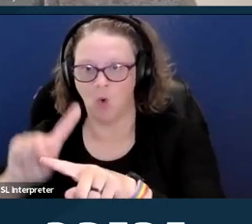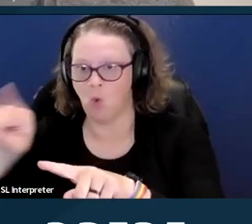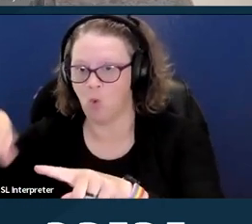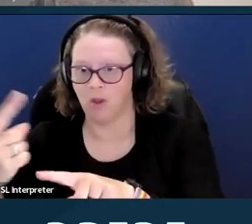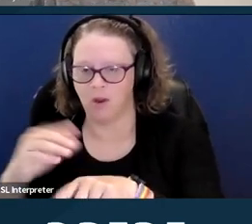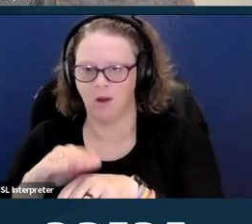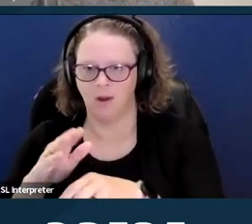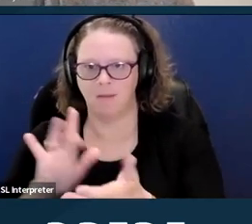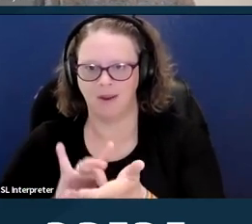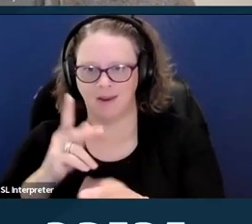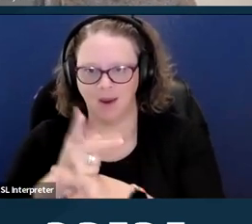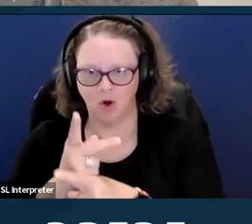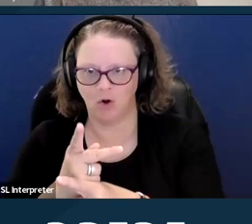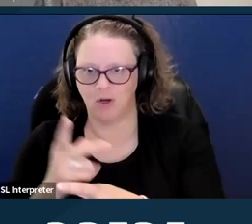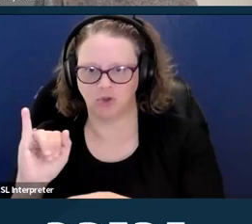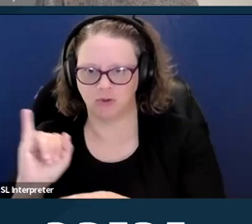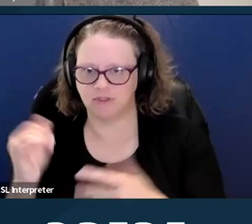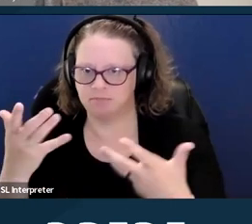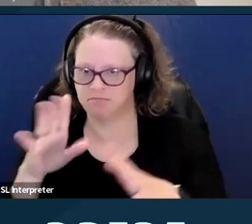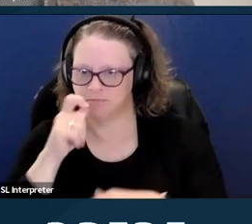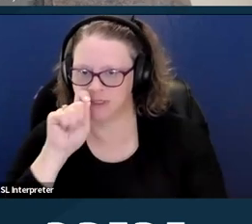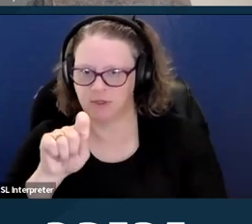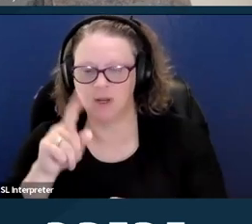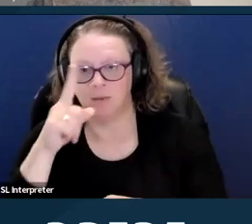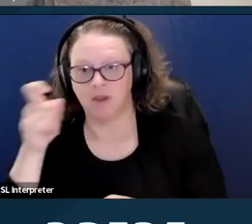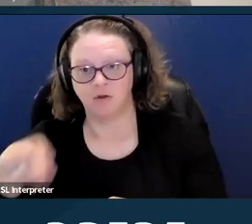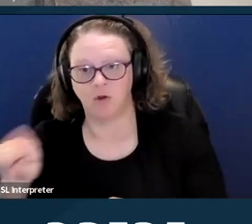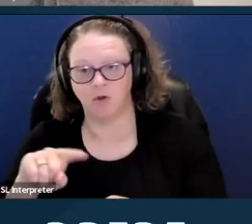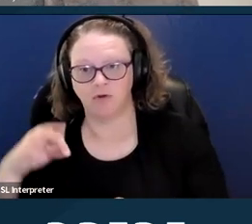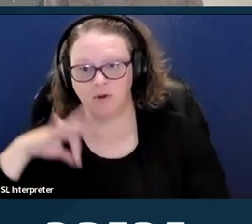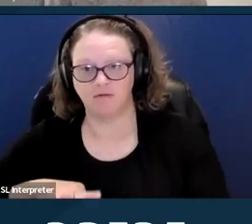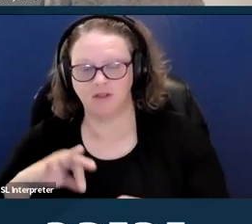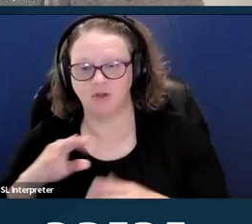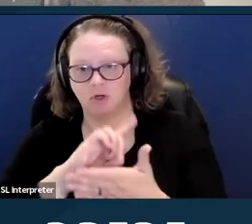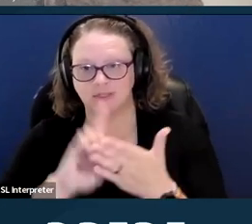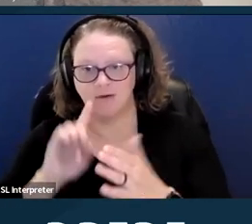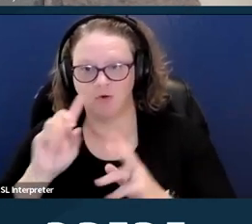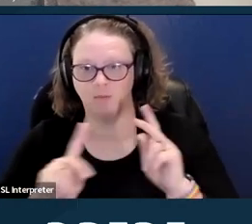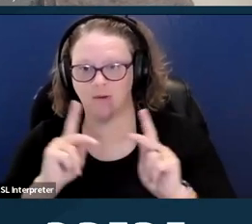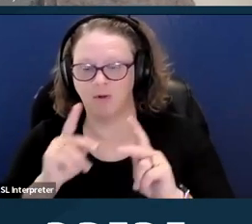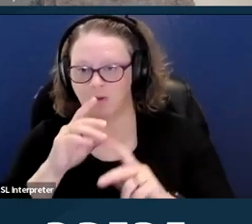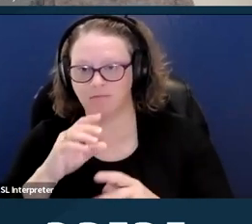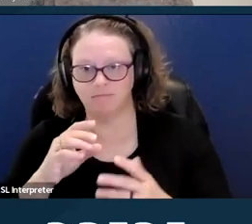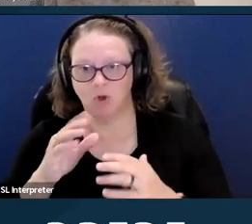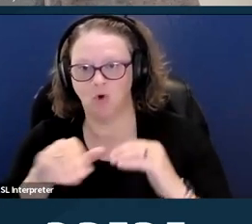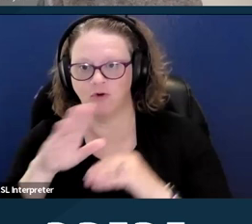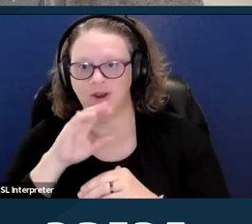But because those benefits are designed for people over 65, contraception access is very restricted